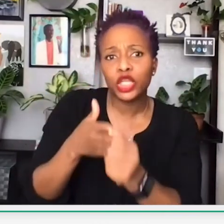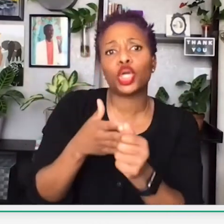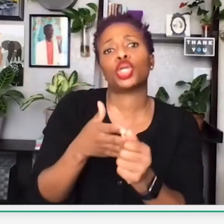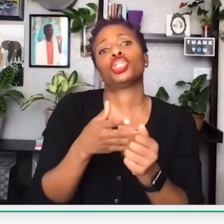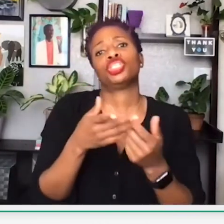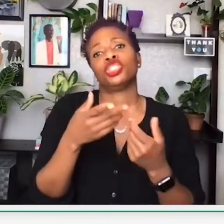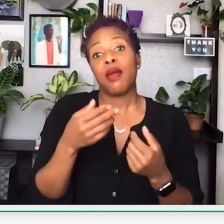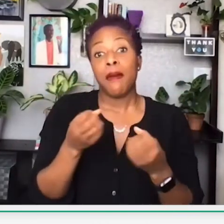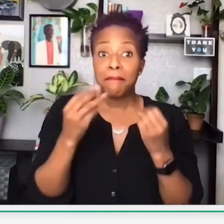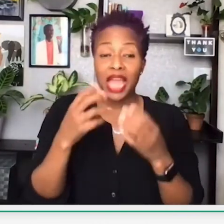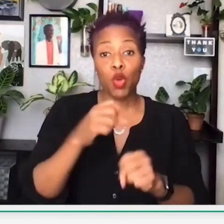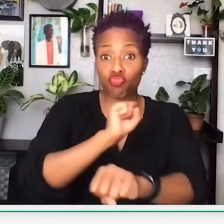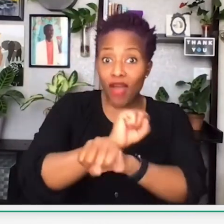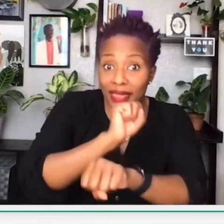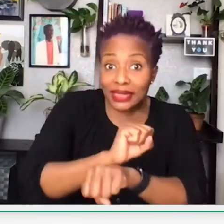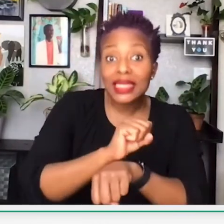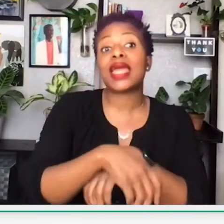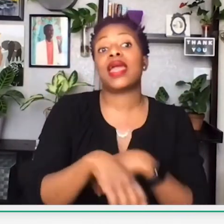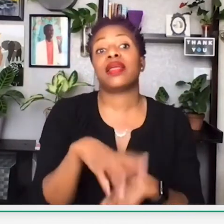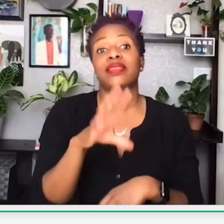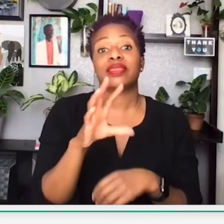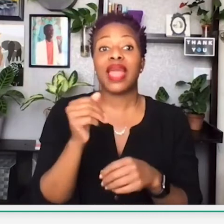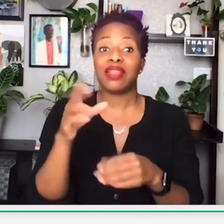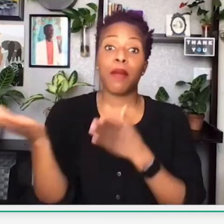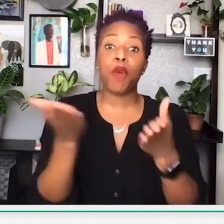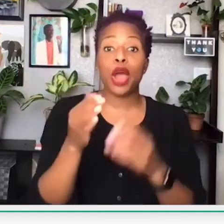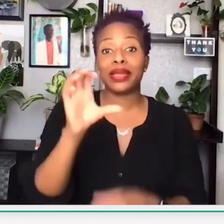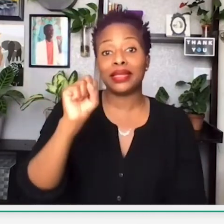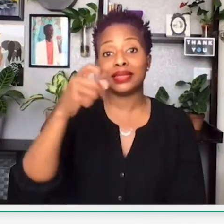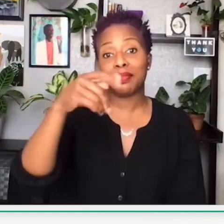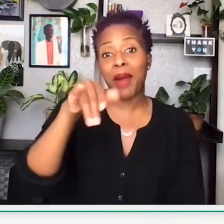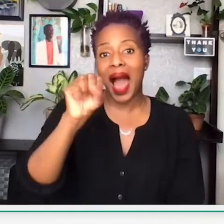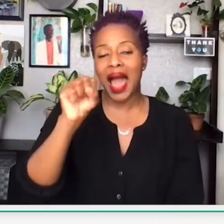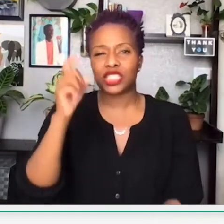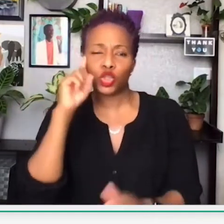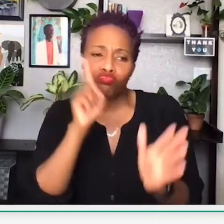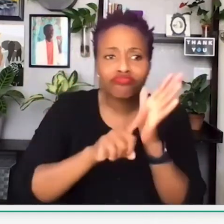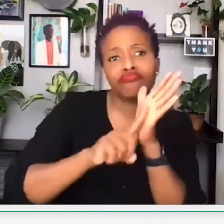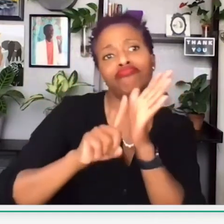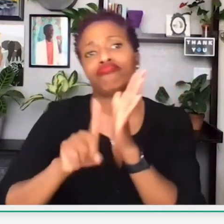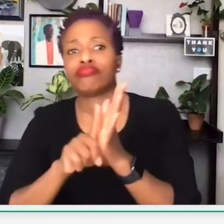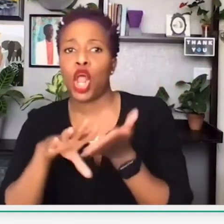murdered many of their leaders. Many of them were arrested.